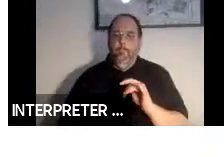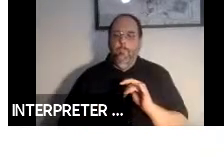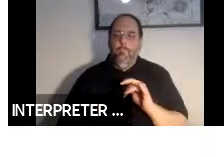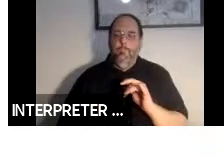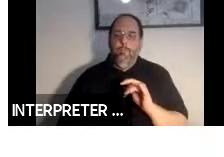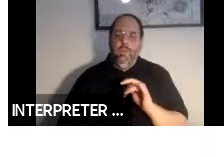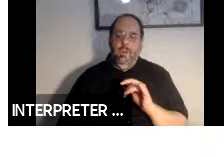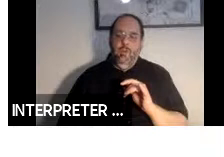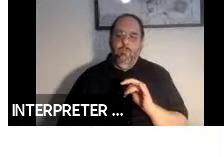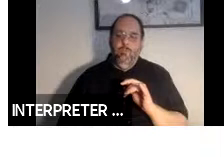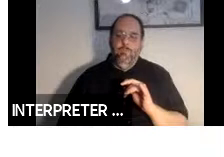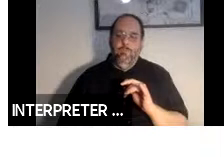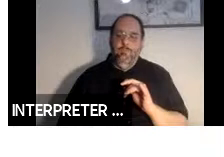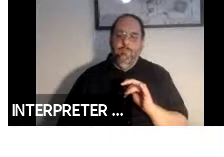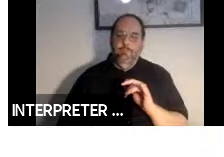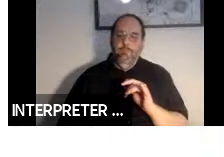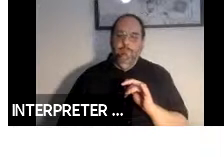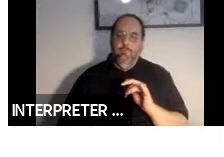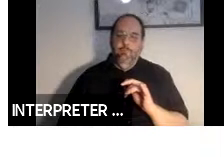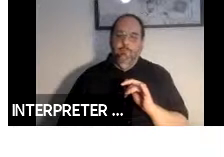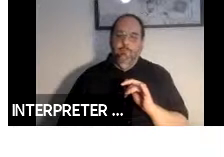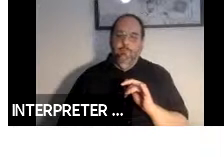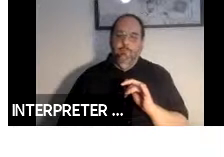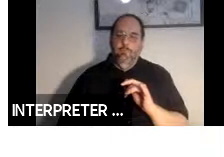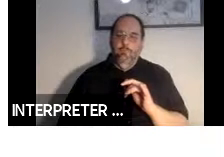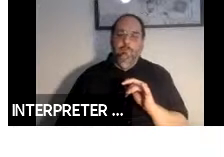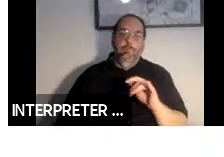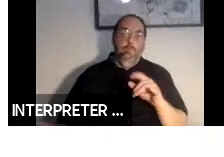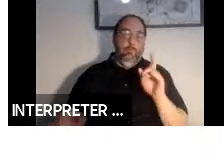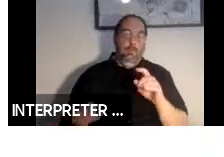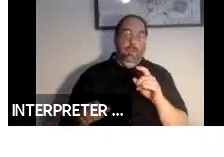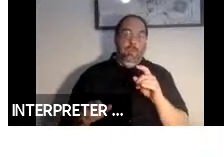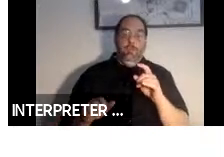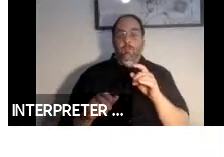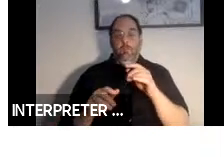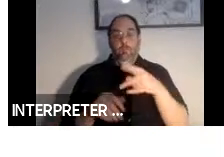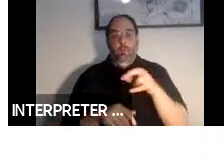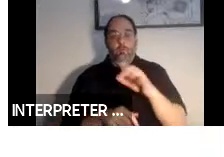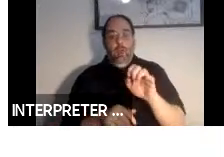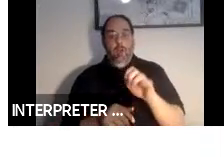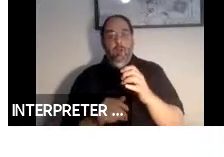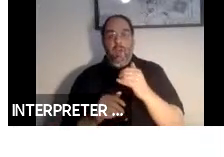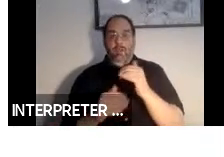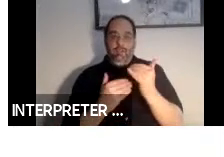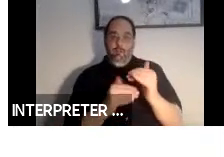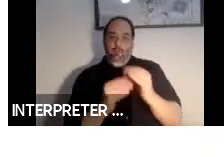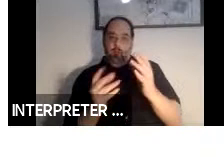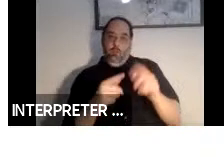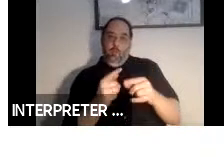profile that perhaps has limited information about the individual but is able to convey